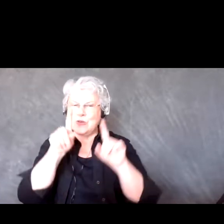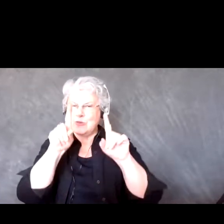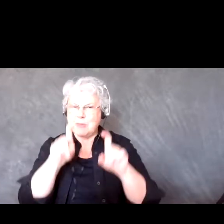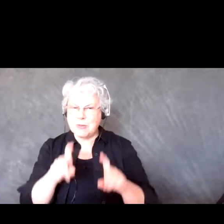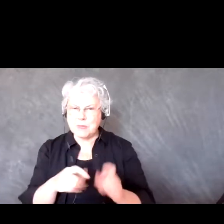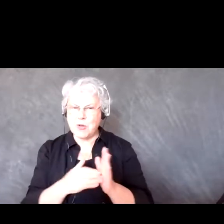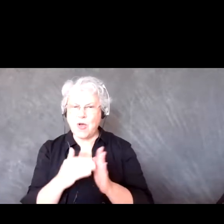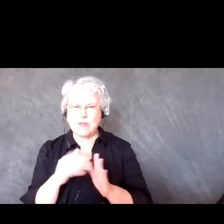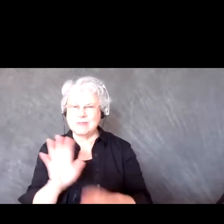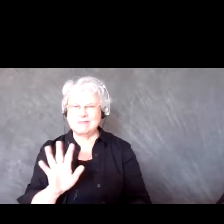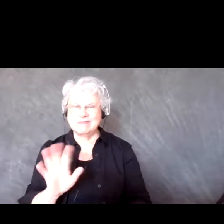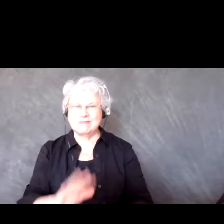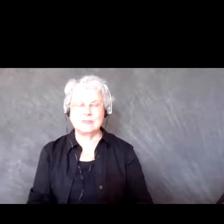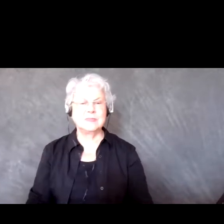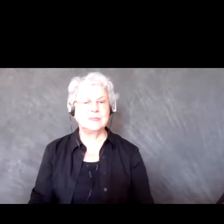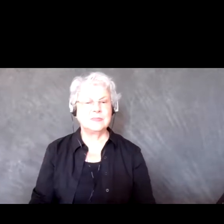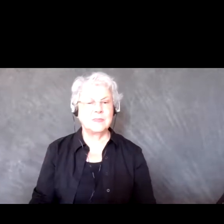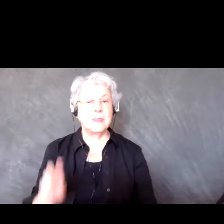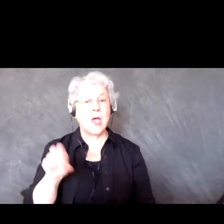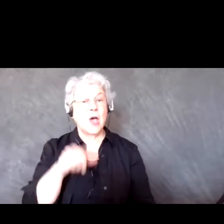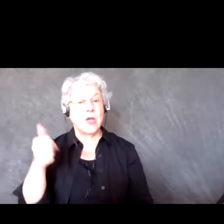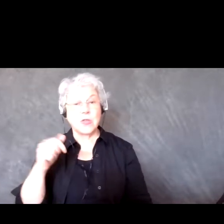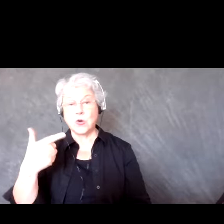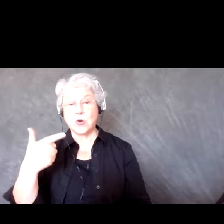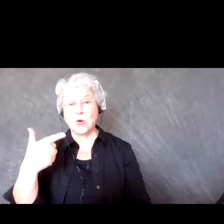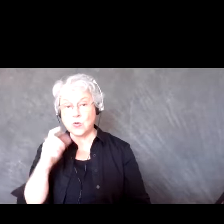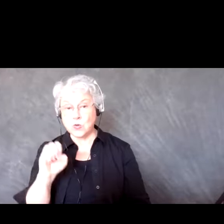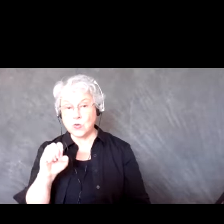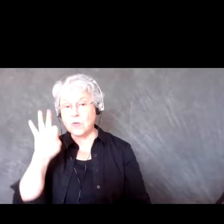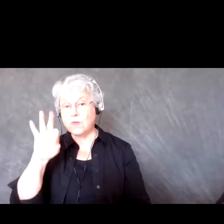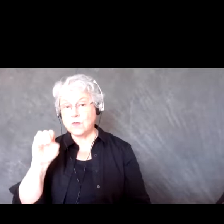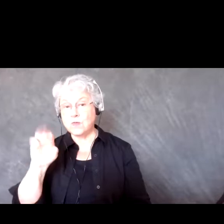Another thing that you can use are Google forms, that’s another thing that I use a